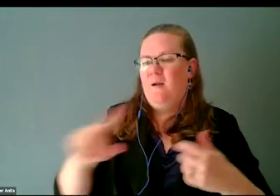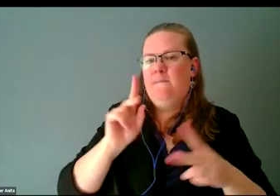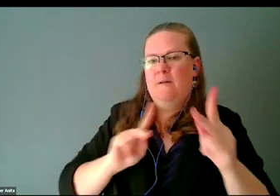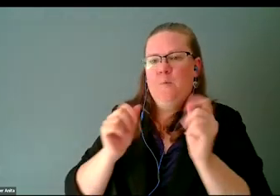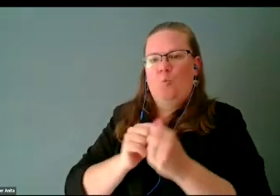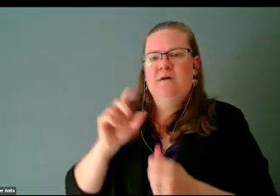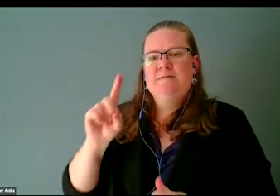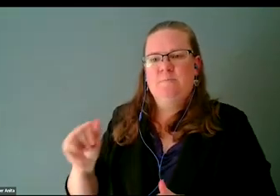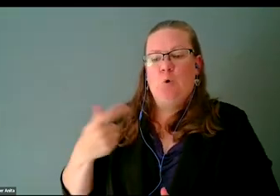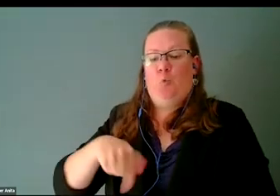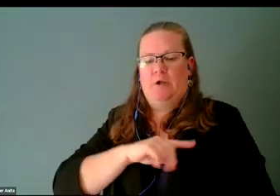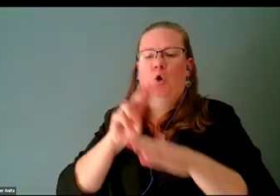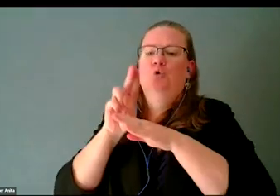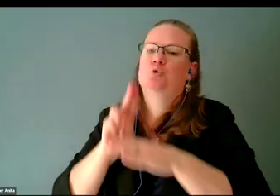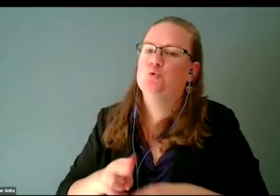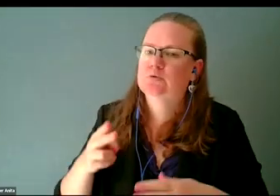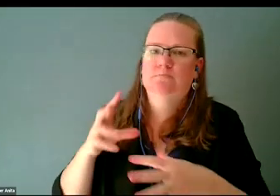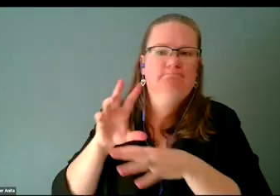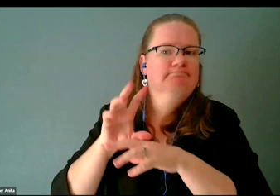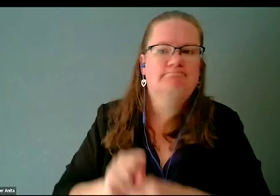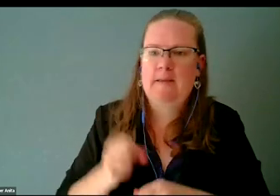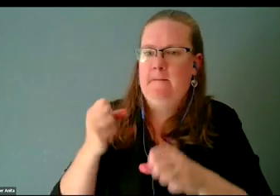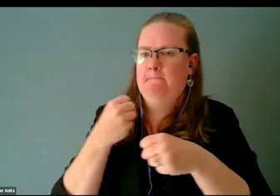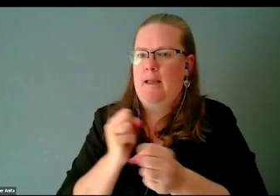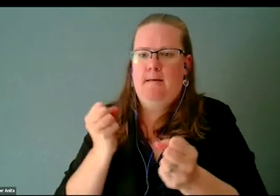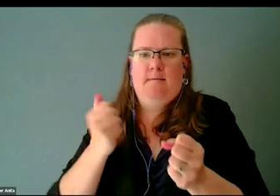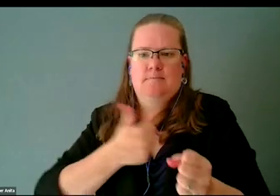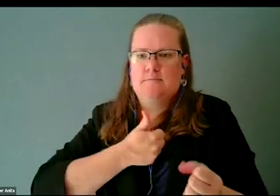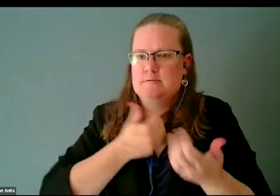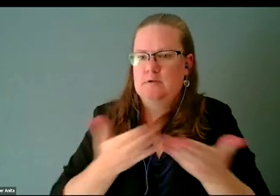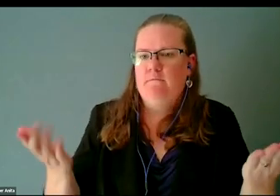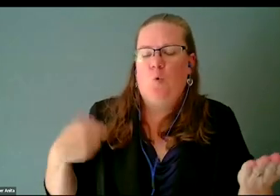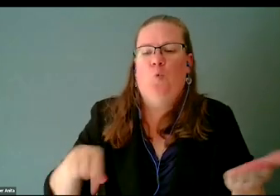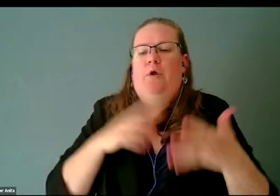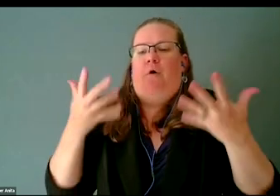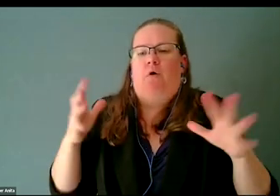We are just already doing it. That's why there aren't enough